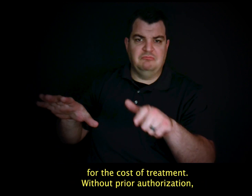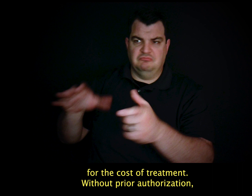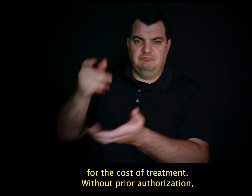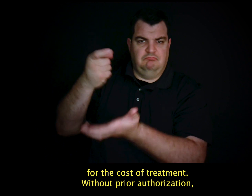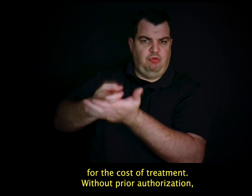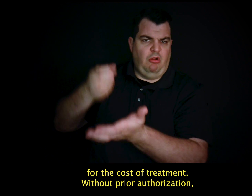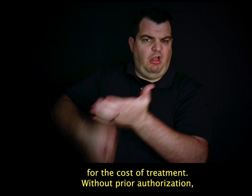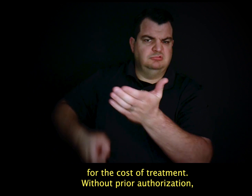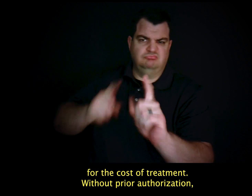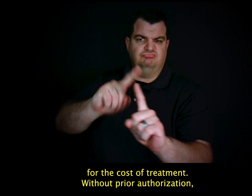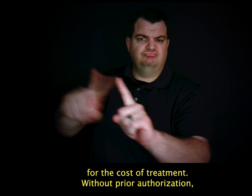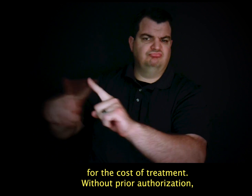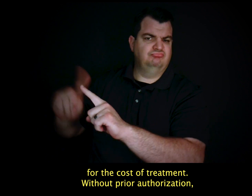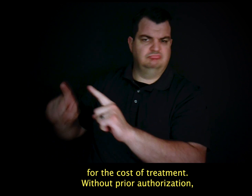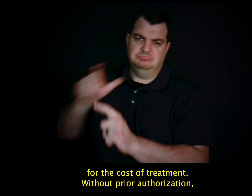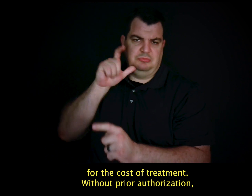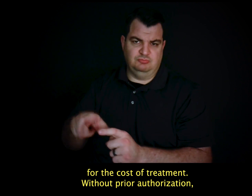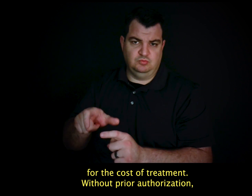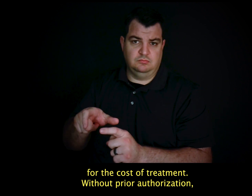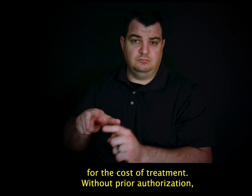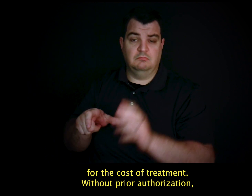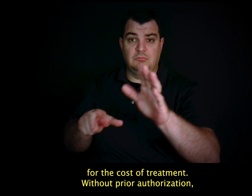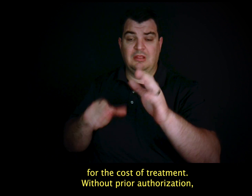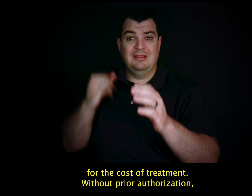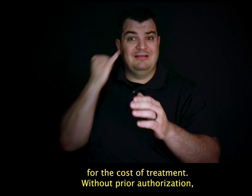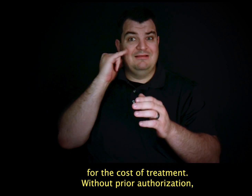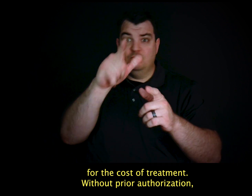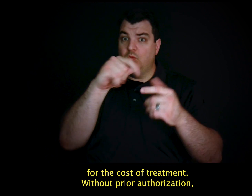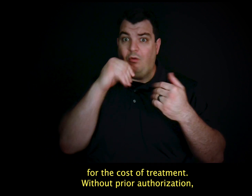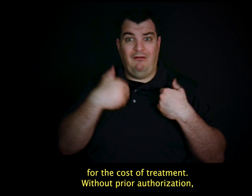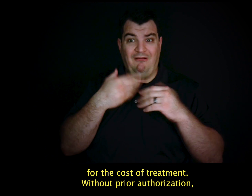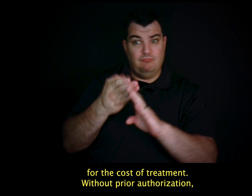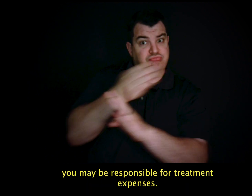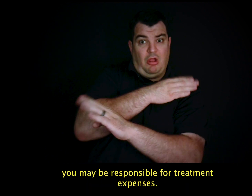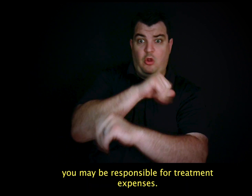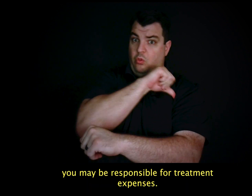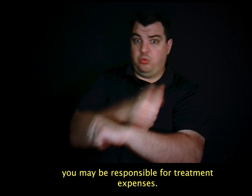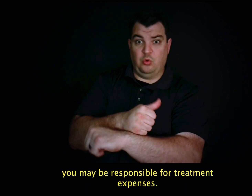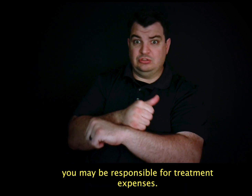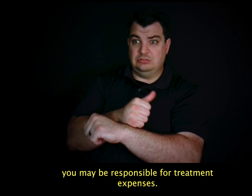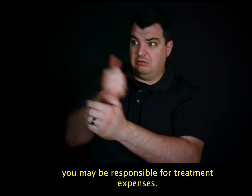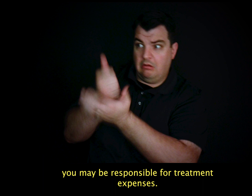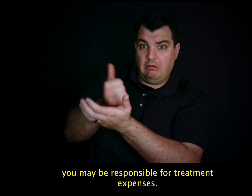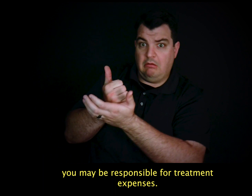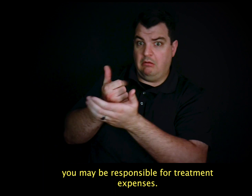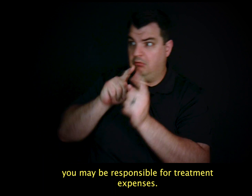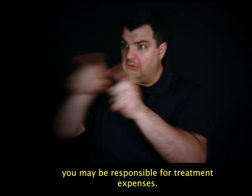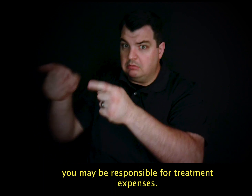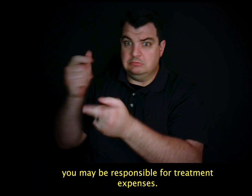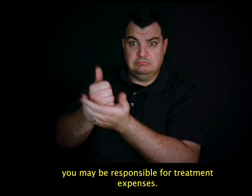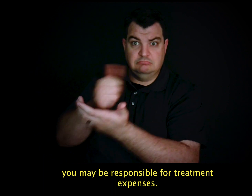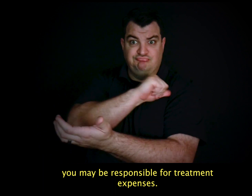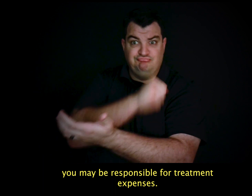for the cost of treatment. Without prior authorization, you may be responsible for treatment expenses.